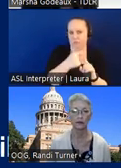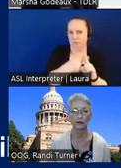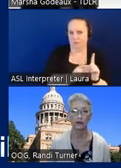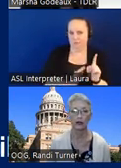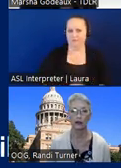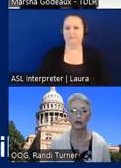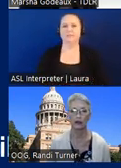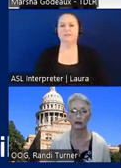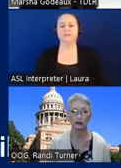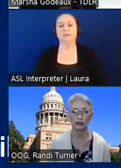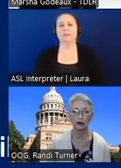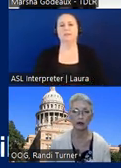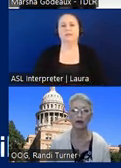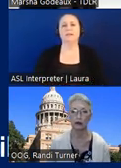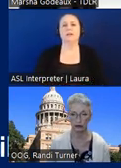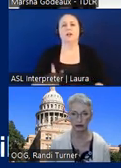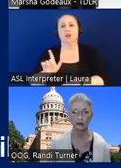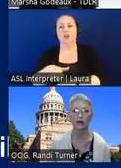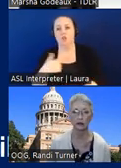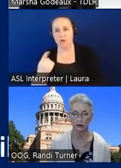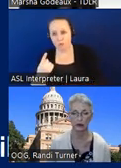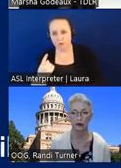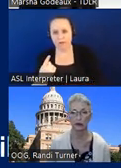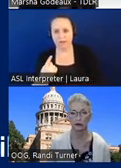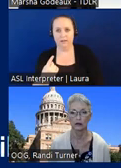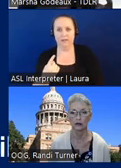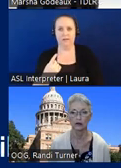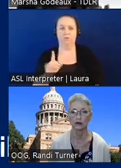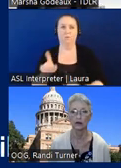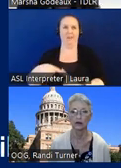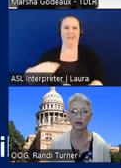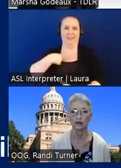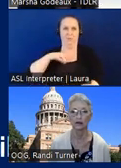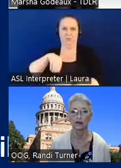um a long one when i was involved in my portion